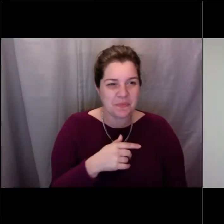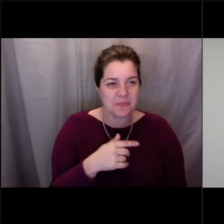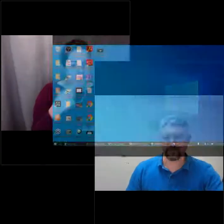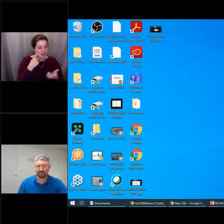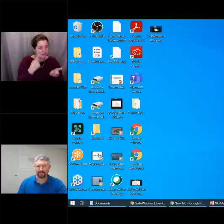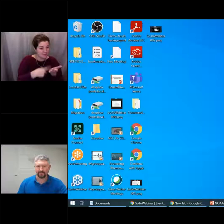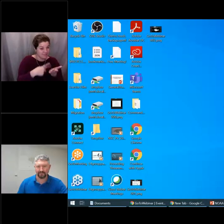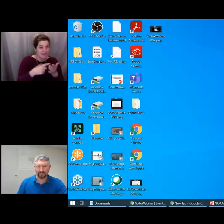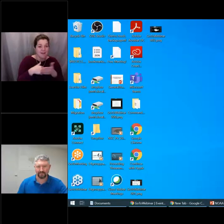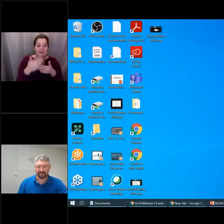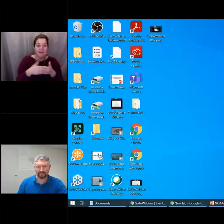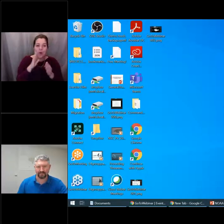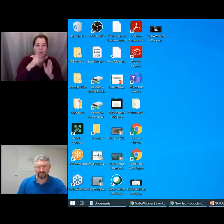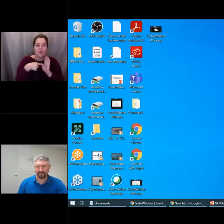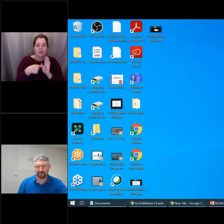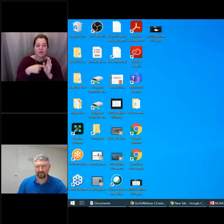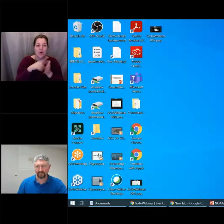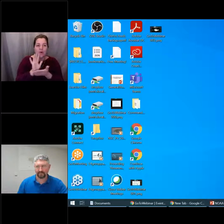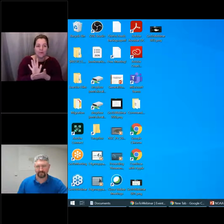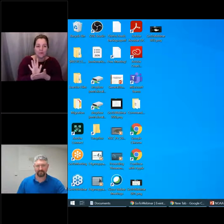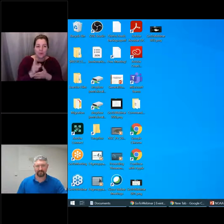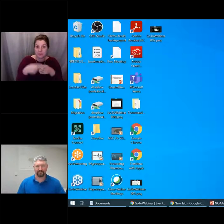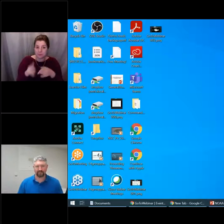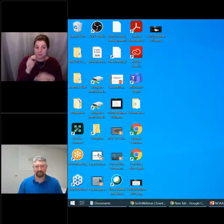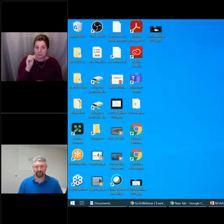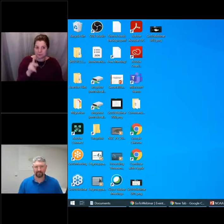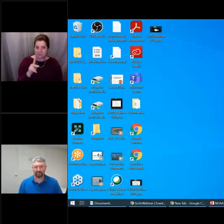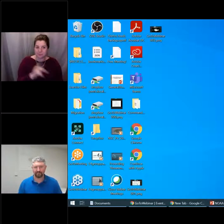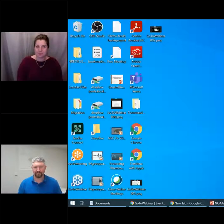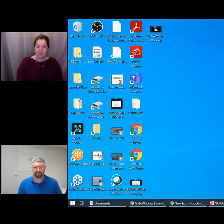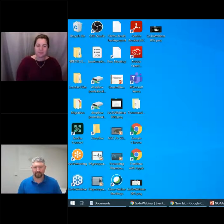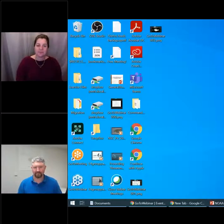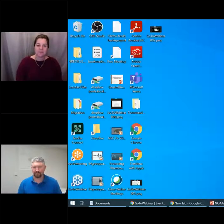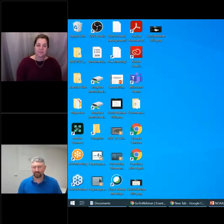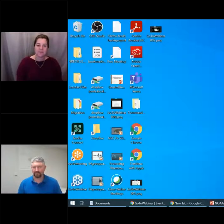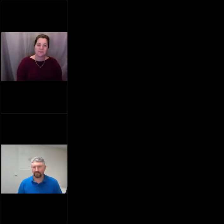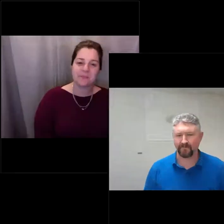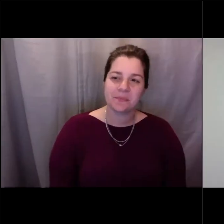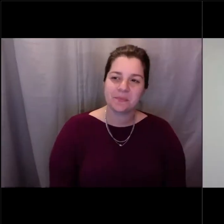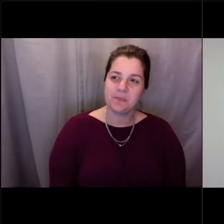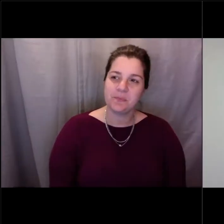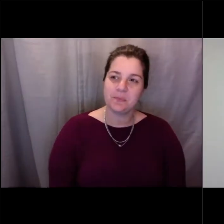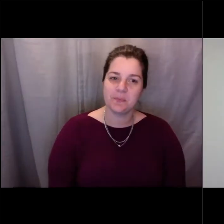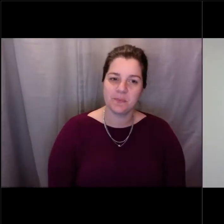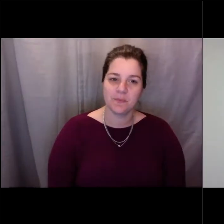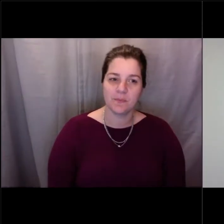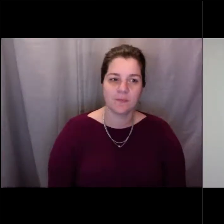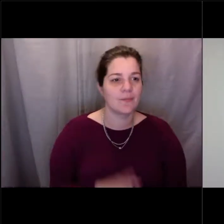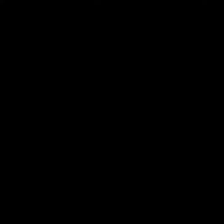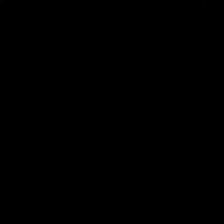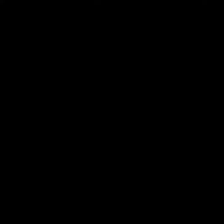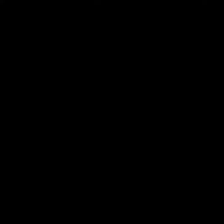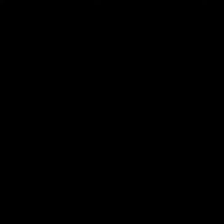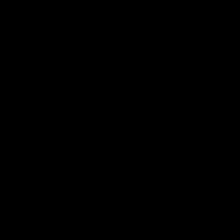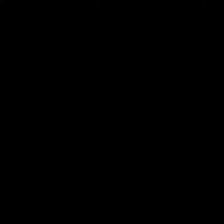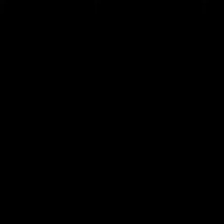[Lisa] All right, so I'm going to cue up the video here and we'll learn a little bit about monitoring.